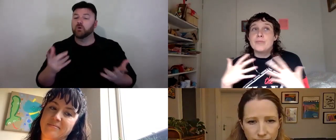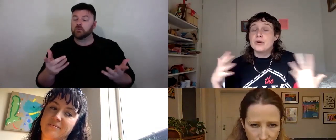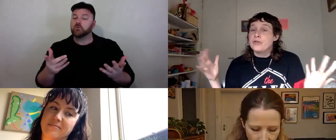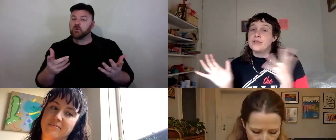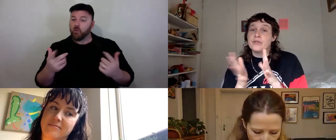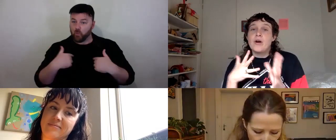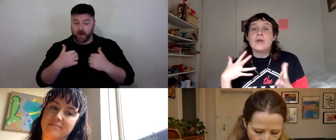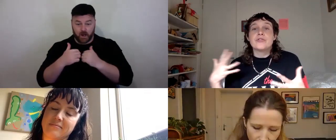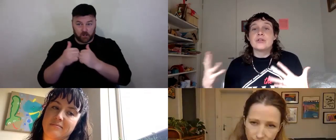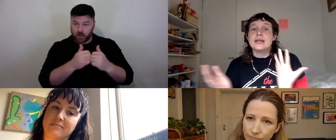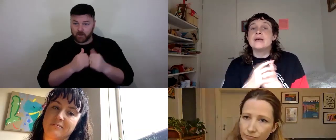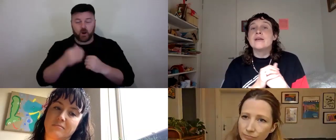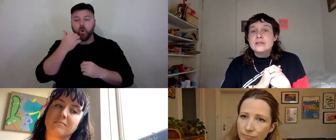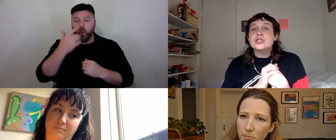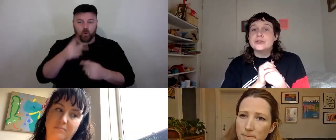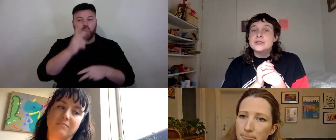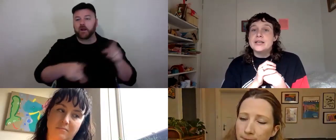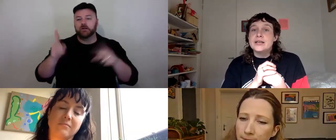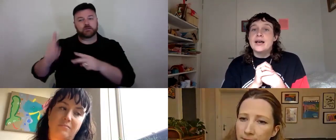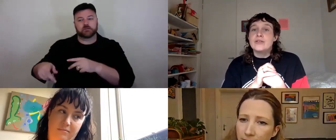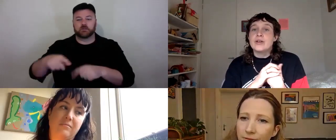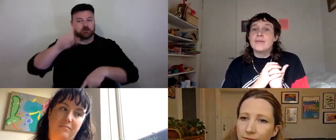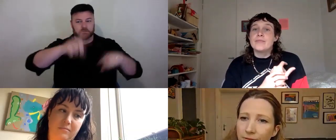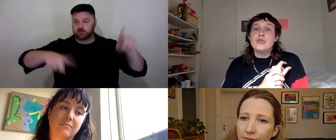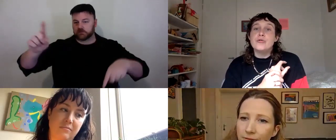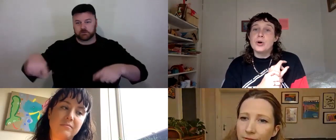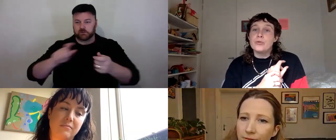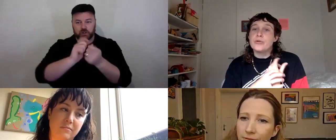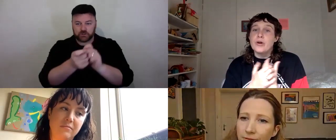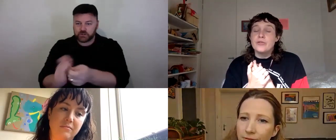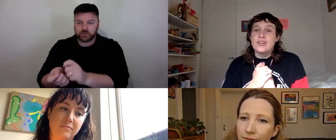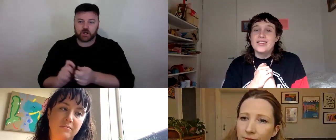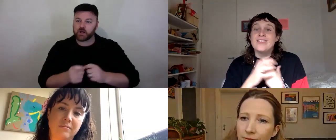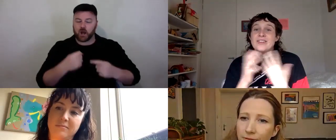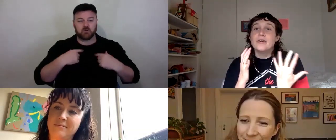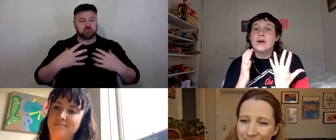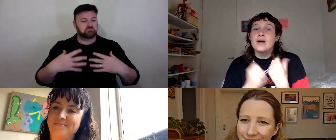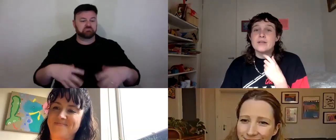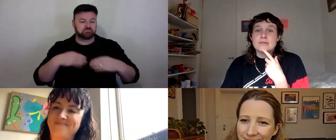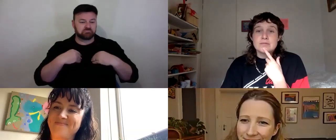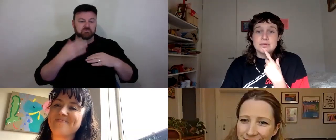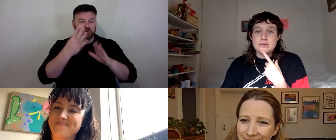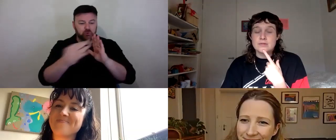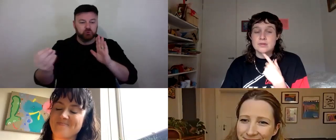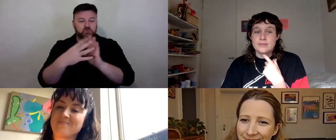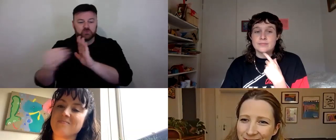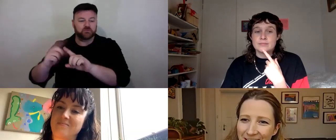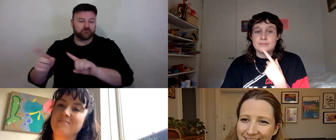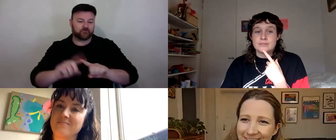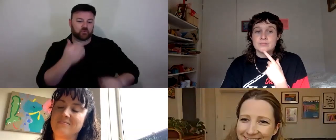processes are constantly shifting and new models are constantly on the horizon. Great.